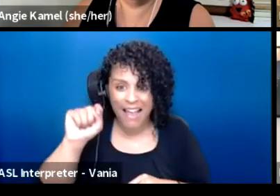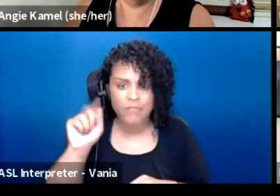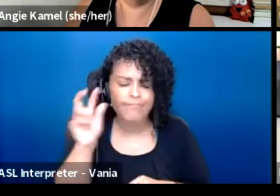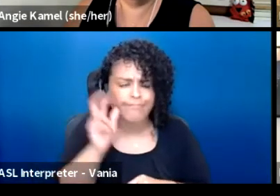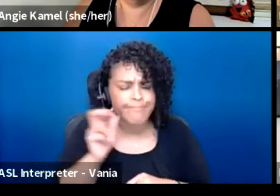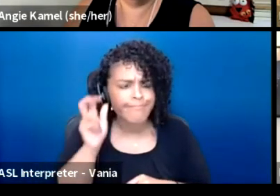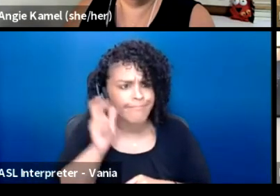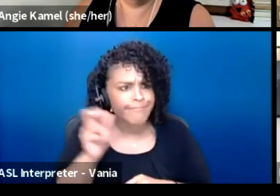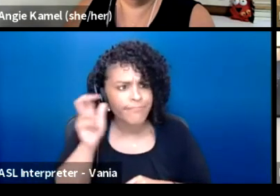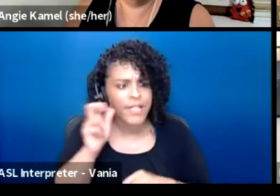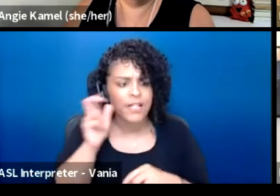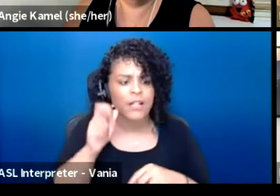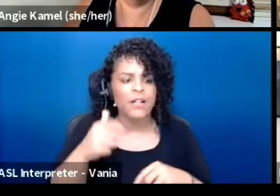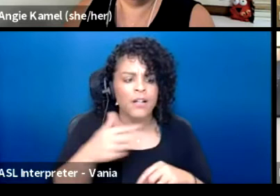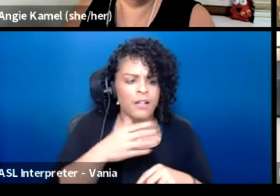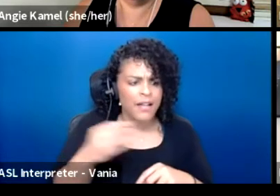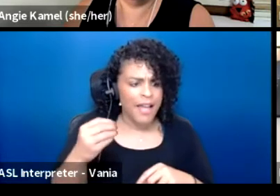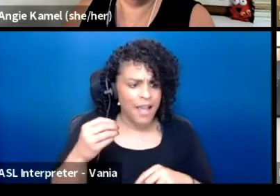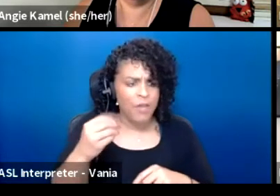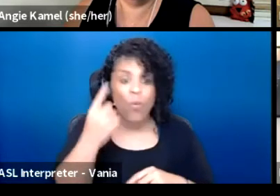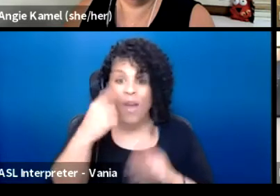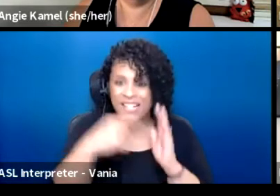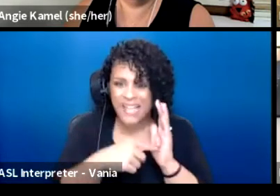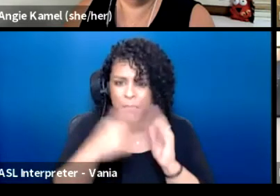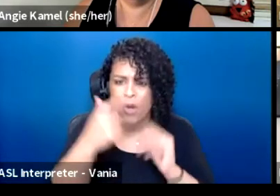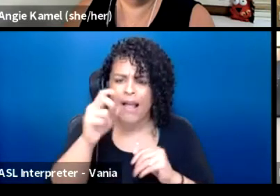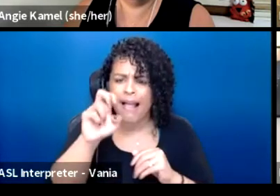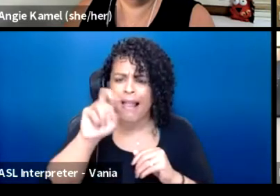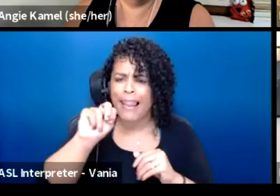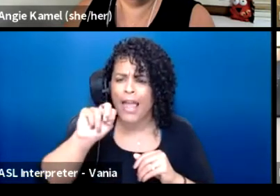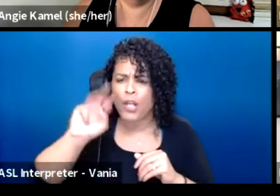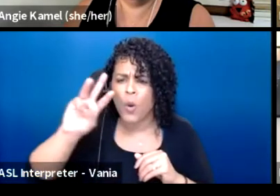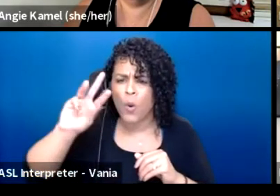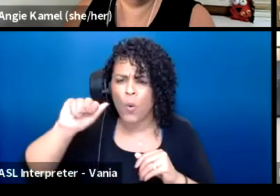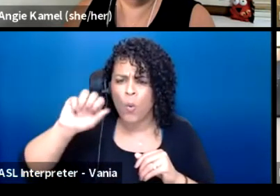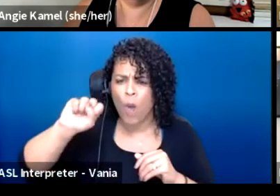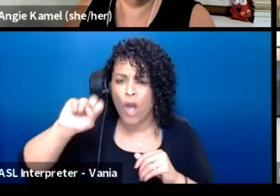And for one example, Glenn Washington's Snap Judgment.